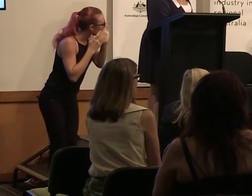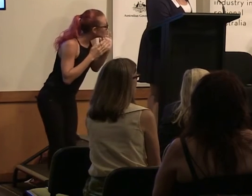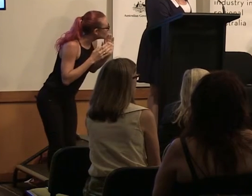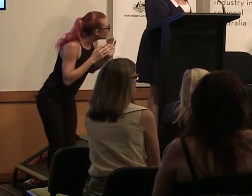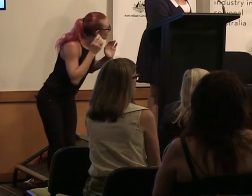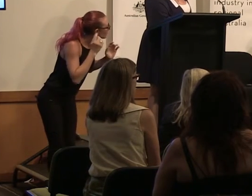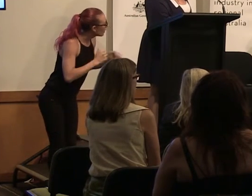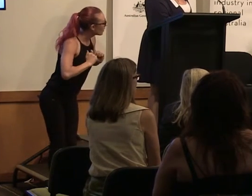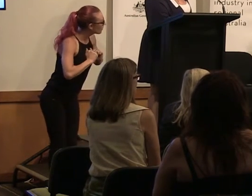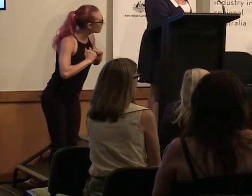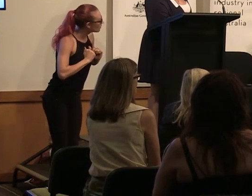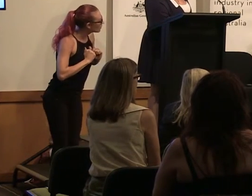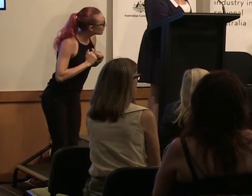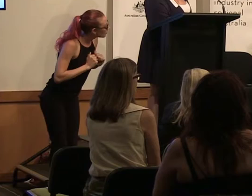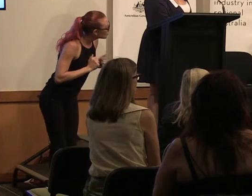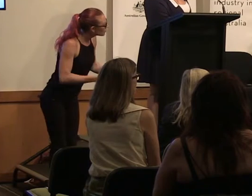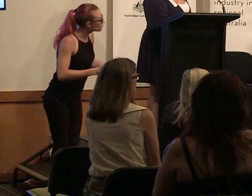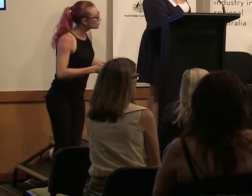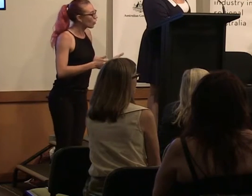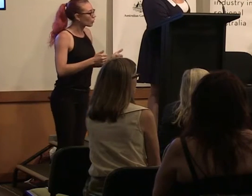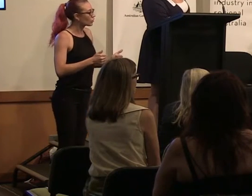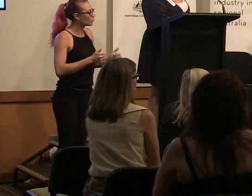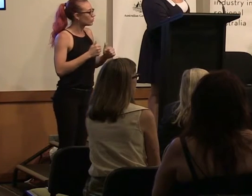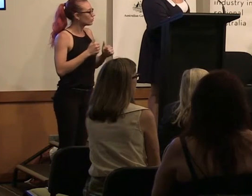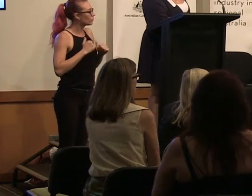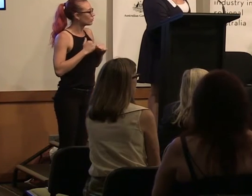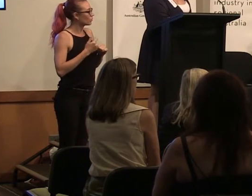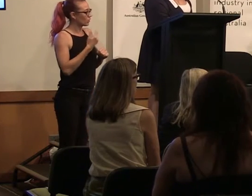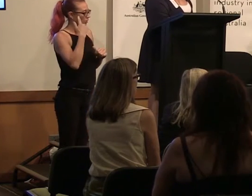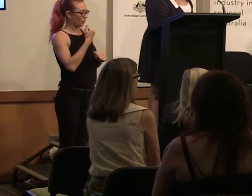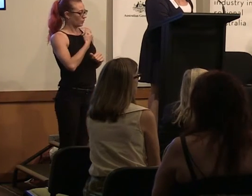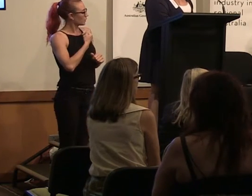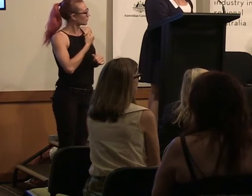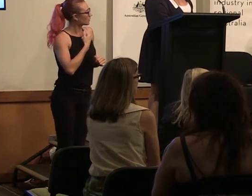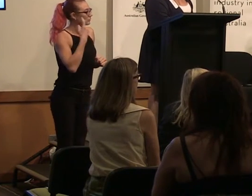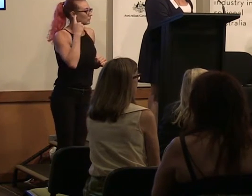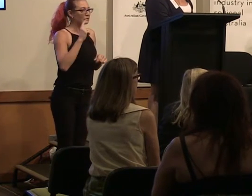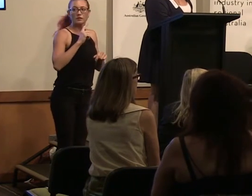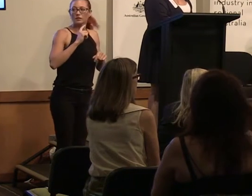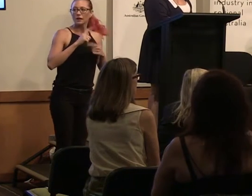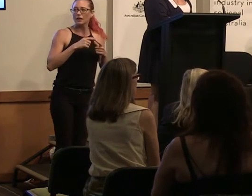I think it was basically shock that was one of the motivators because I think we'd all been guilty of being a little bit ignorant of how bad it was. We knew it wasn't equal but